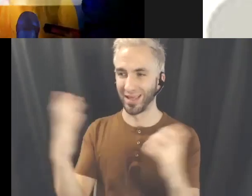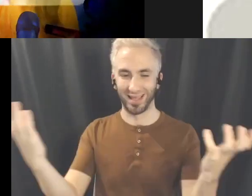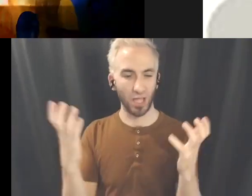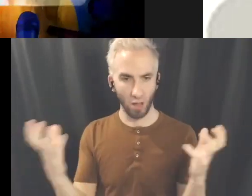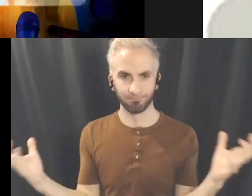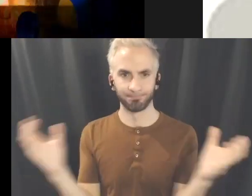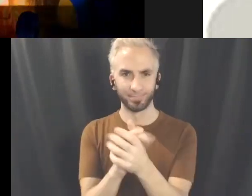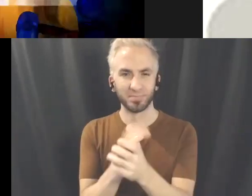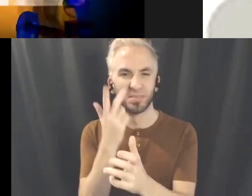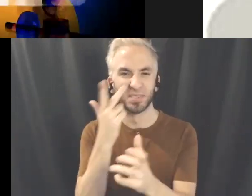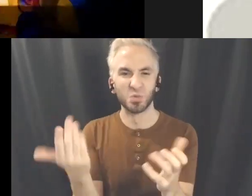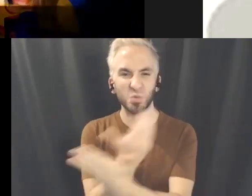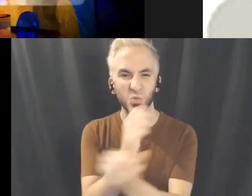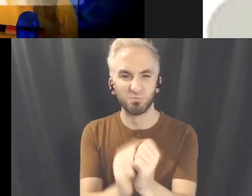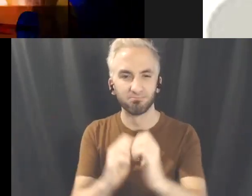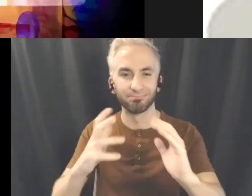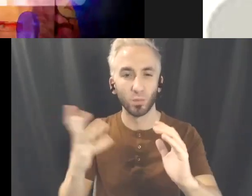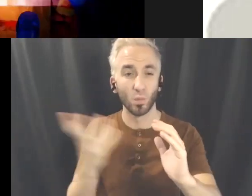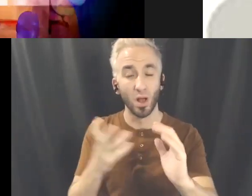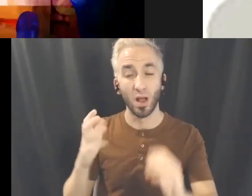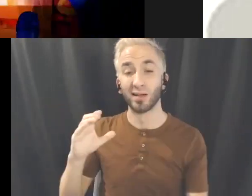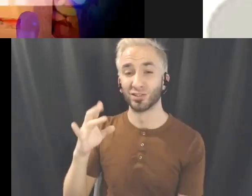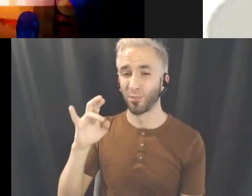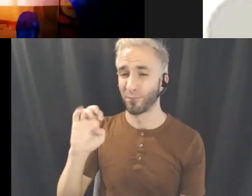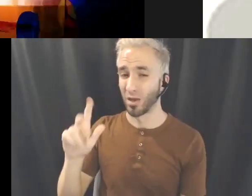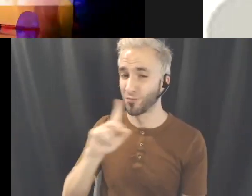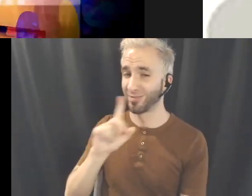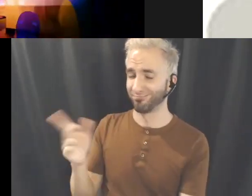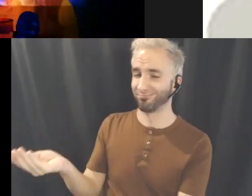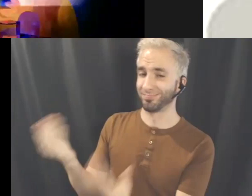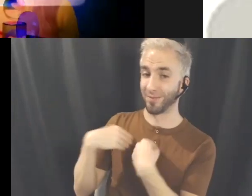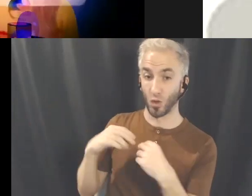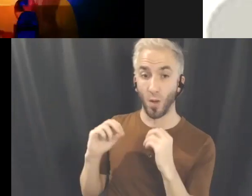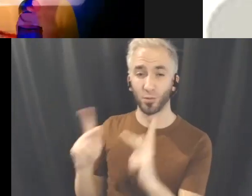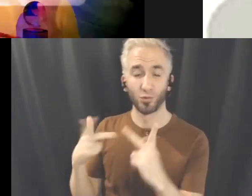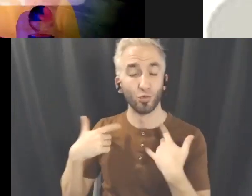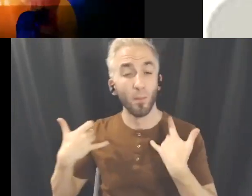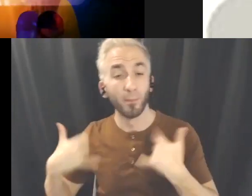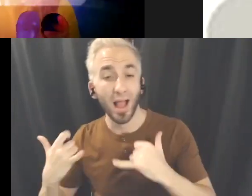Working with Chmerik has gifted me the opportunity to work and play in a variety of contexts